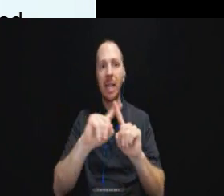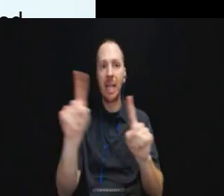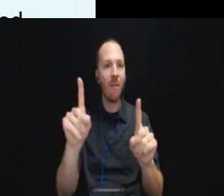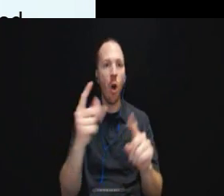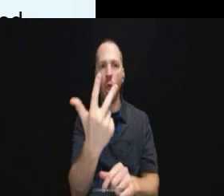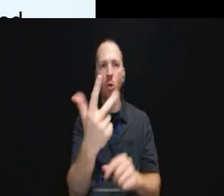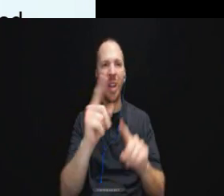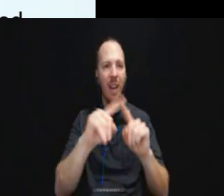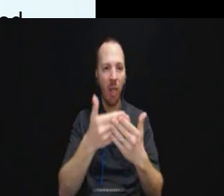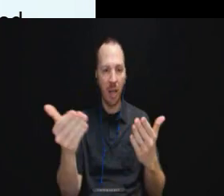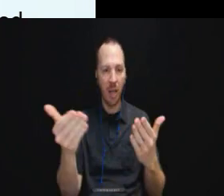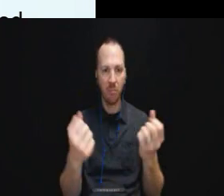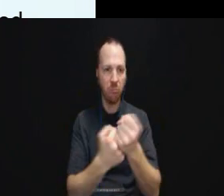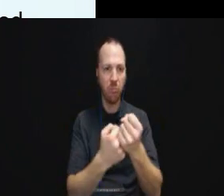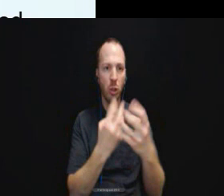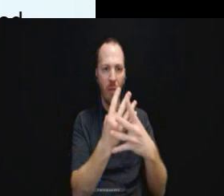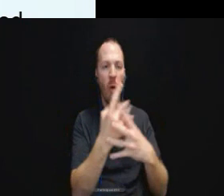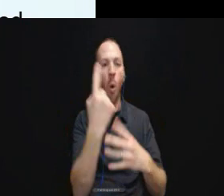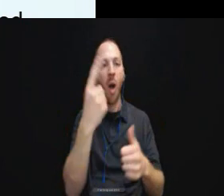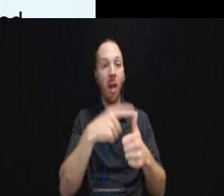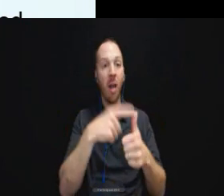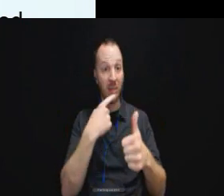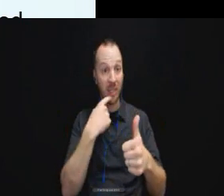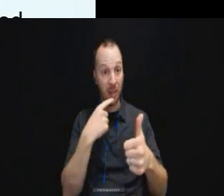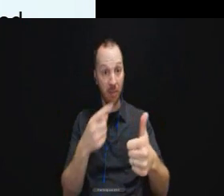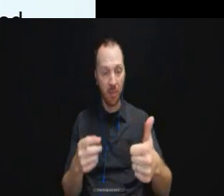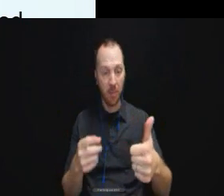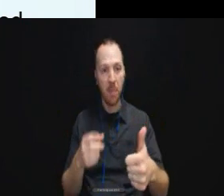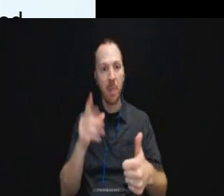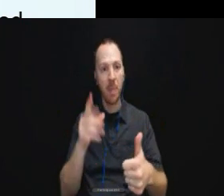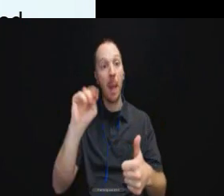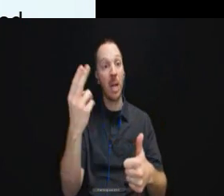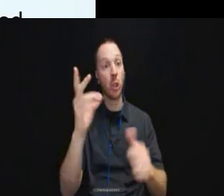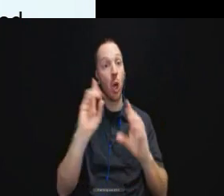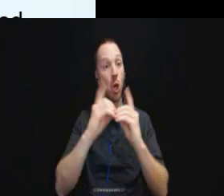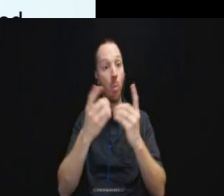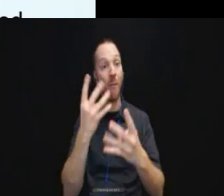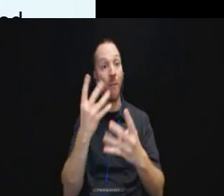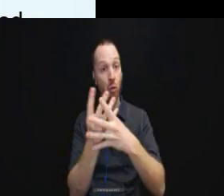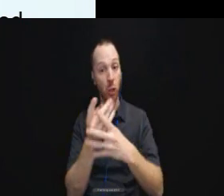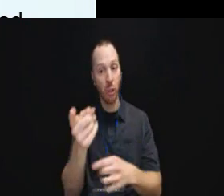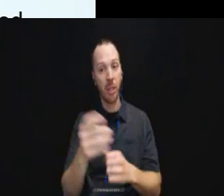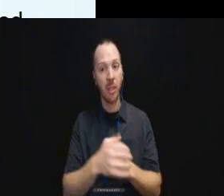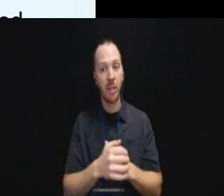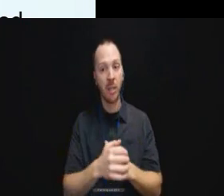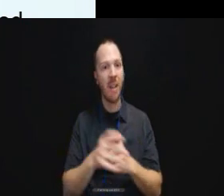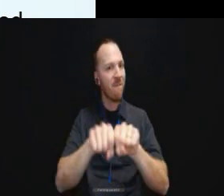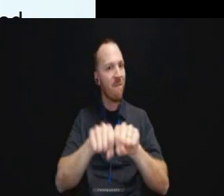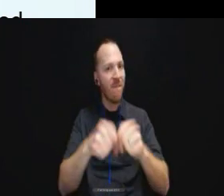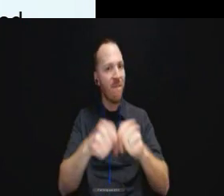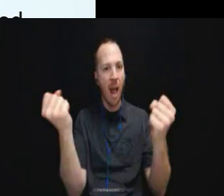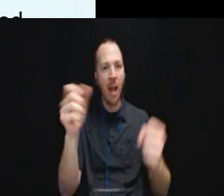So No. 1 as they said that the Michigan Department of Corrections violated the ADA by failing